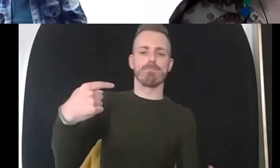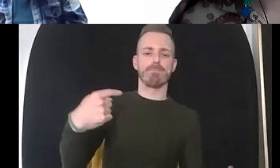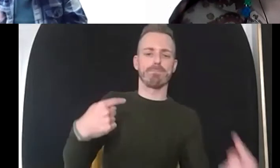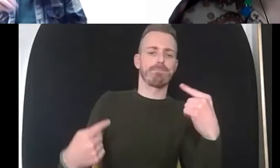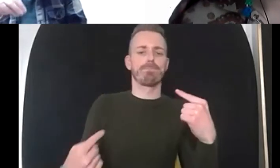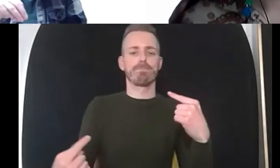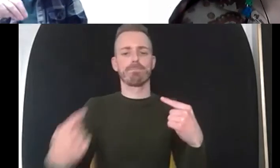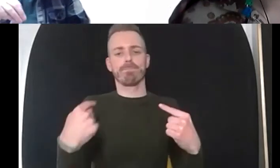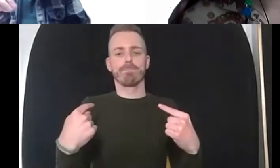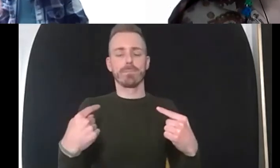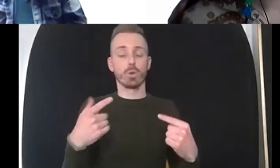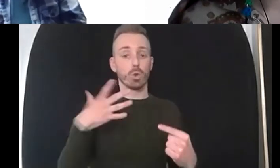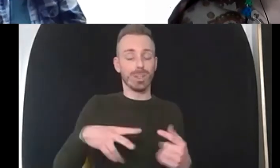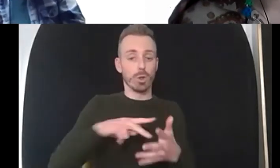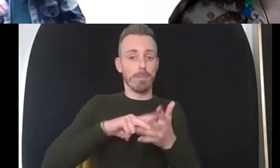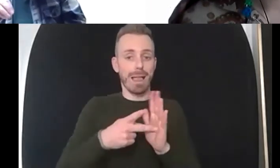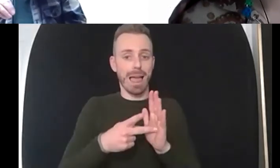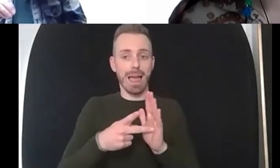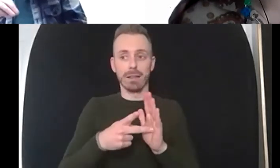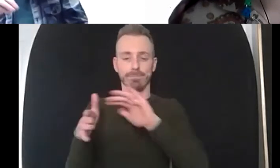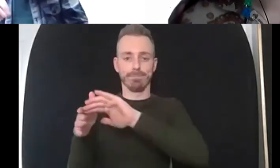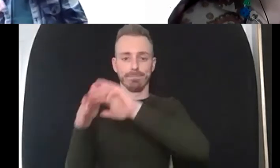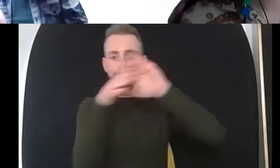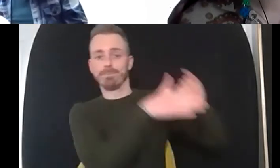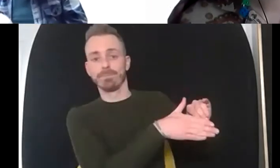having a plan for your own child's wellness and being able to think about well actually